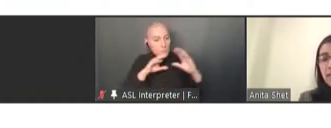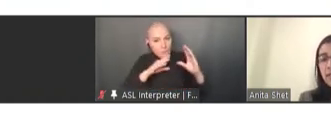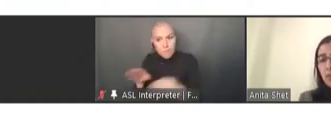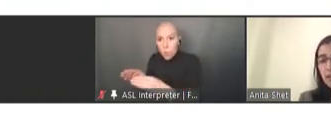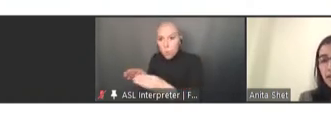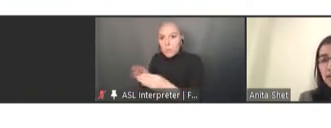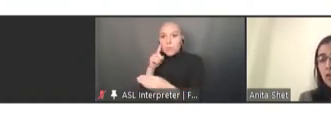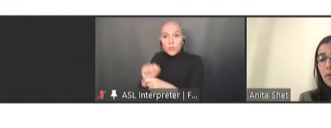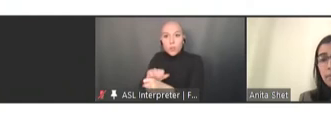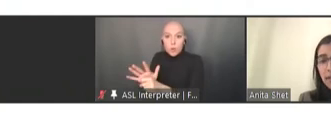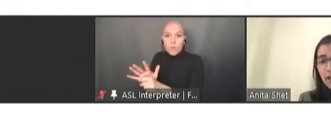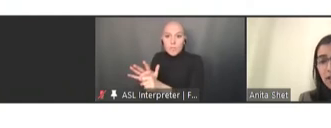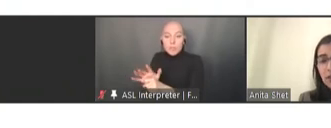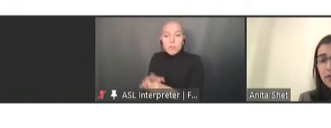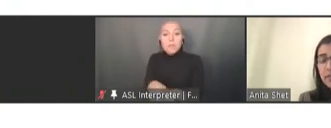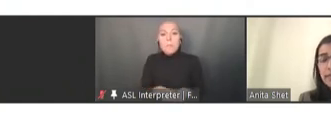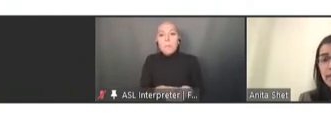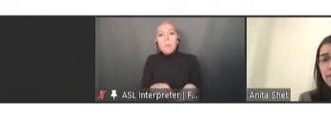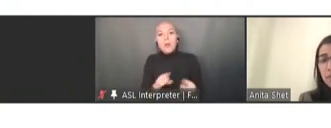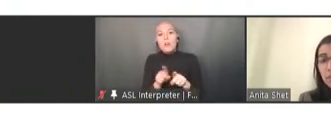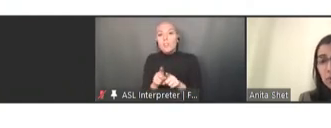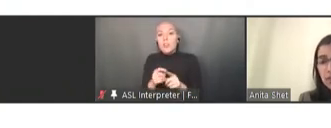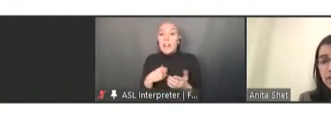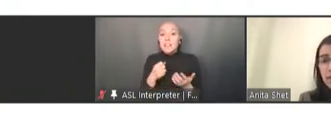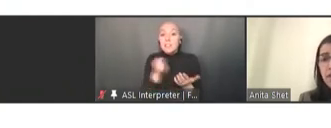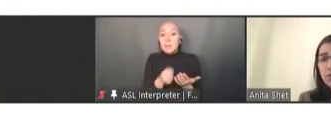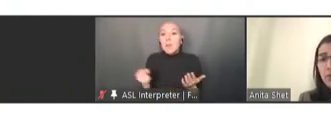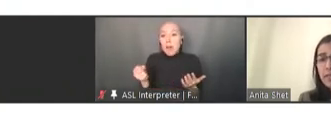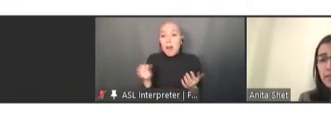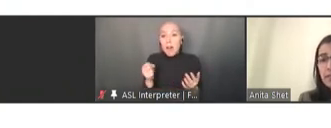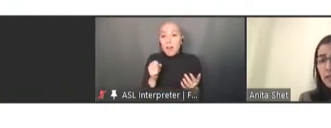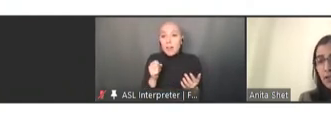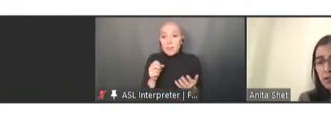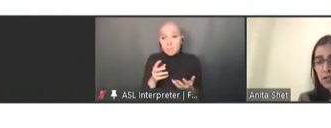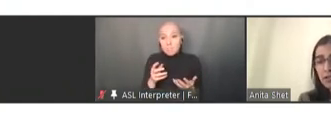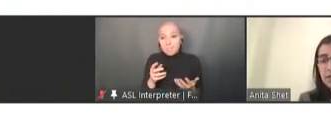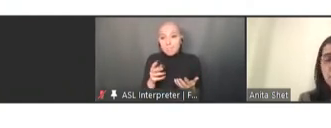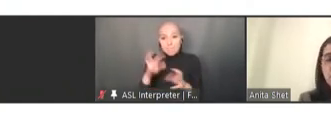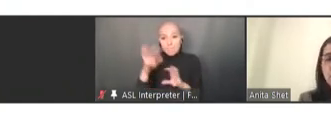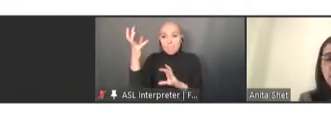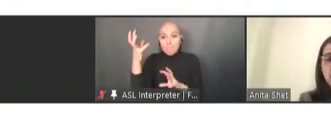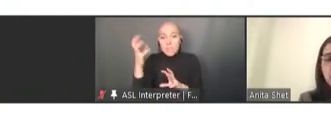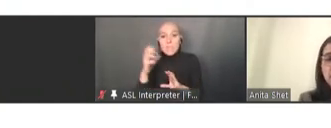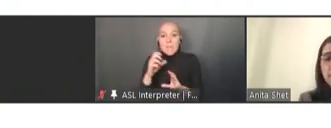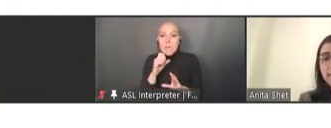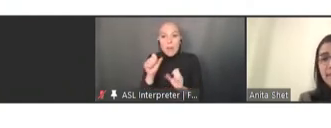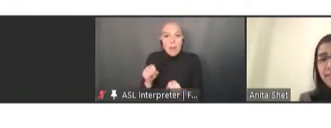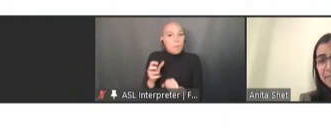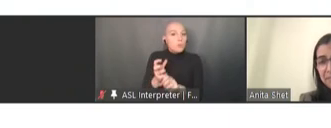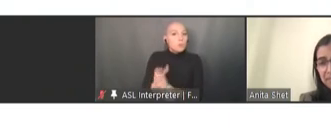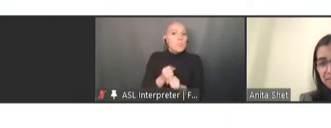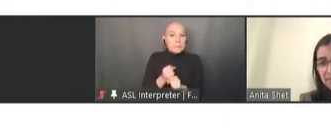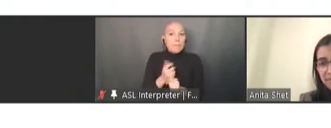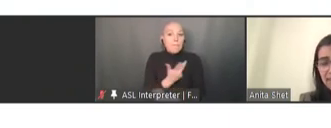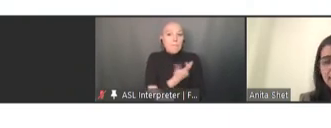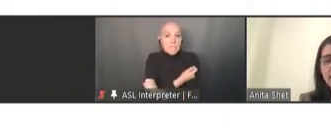were just compilations of these self reported reasons across the different regions. Next slide.